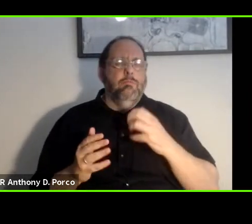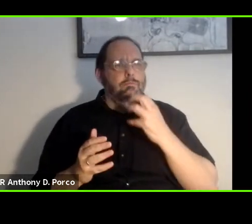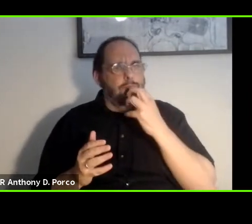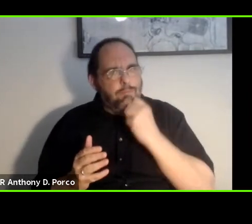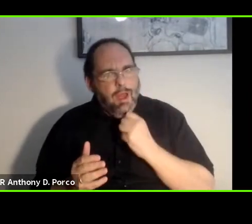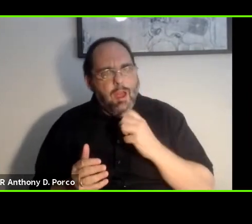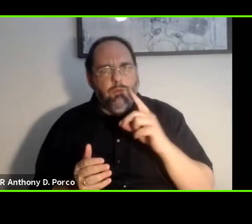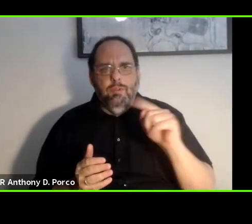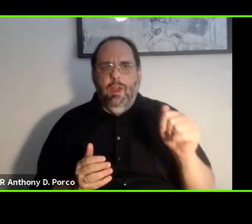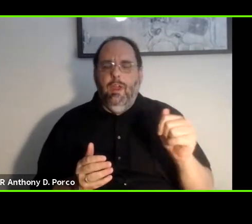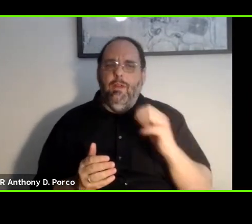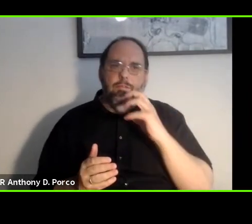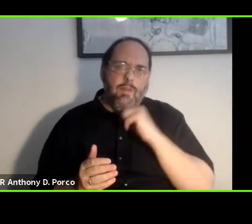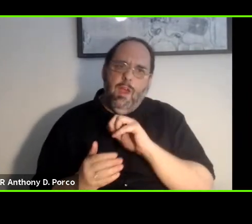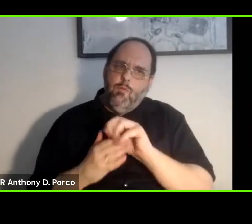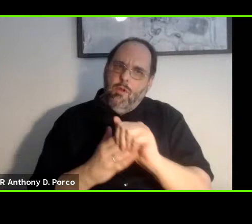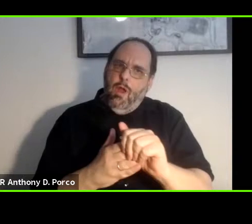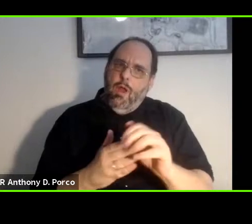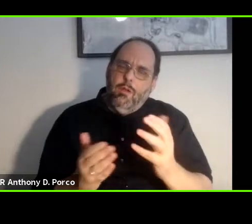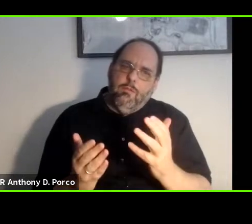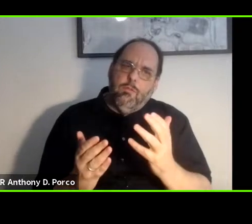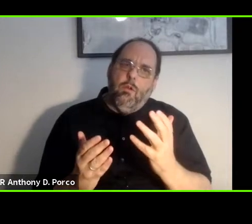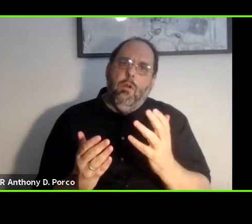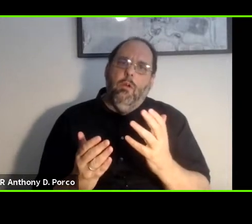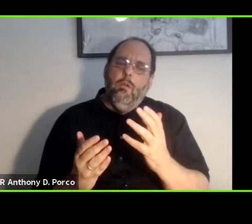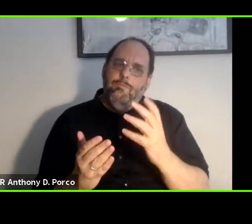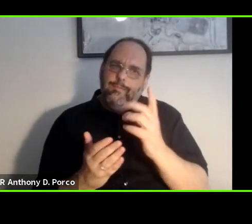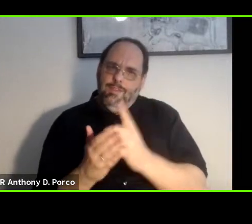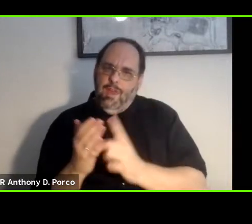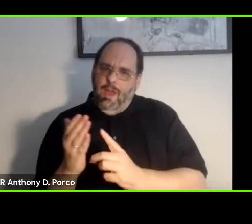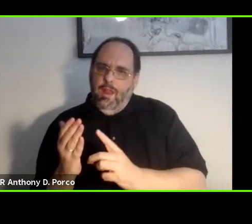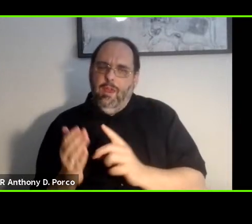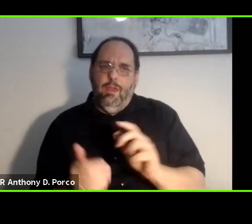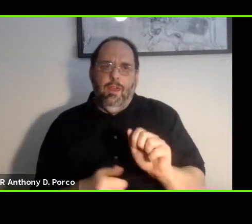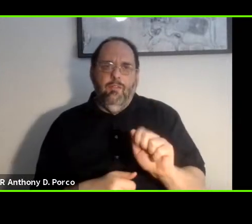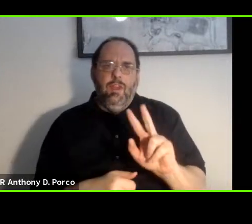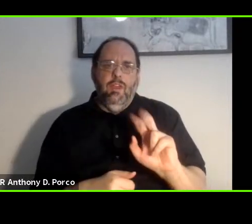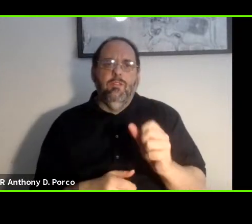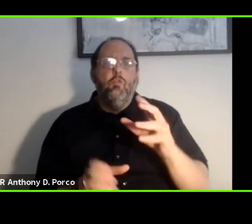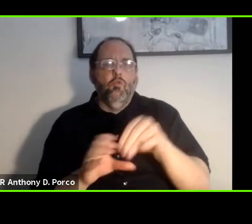and guidance on designing autonomous vehicles that are inclusive of all passengers.